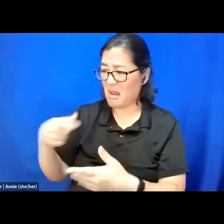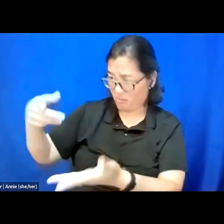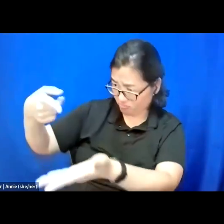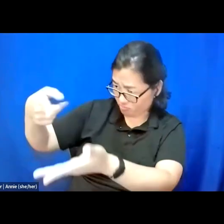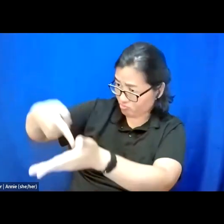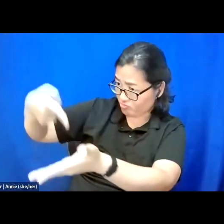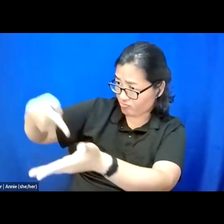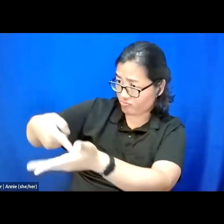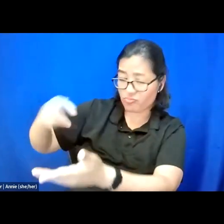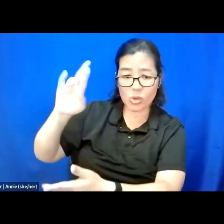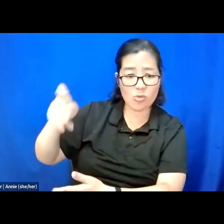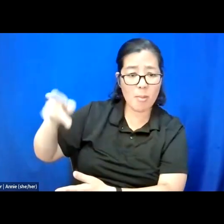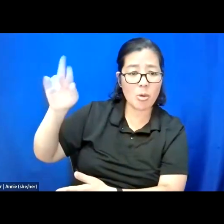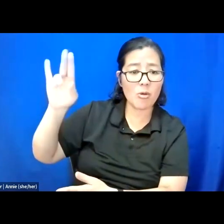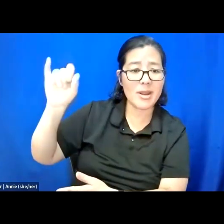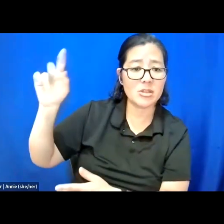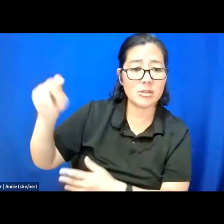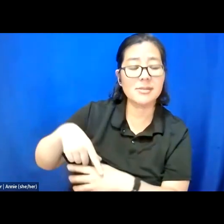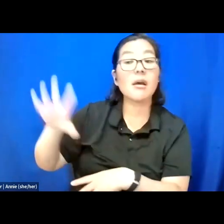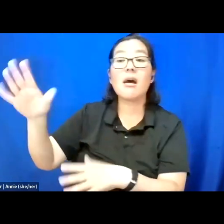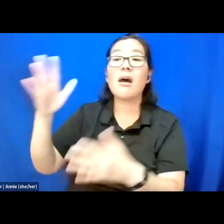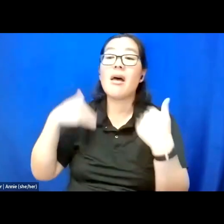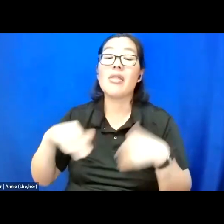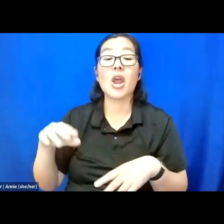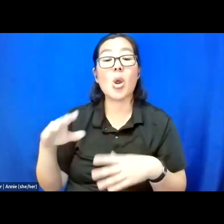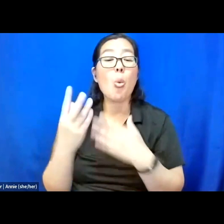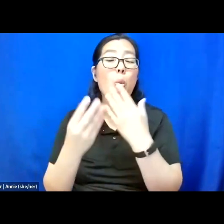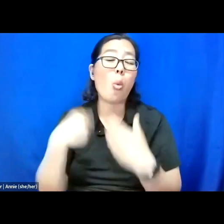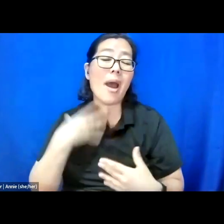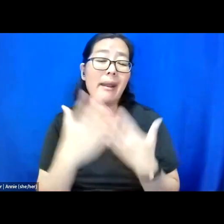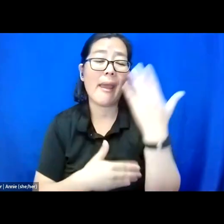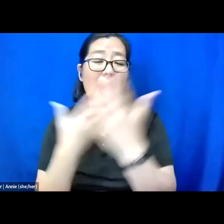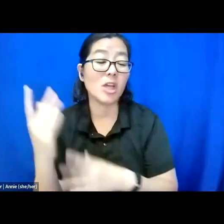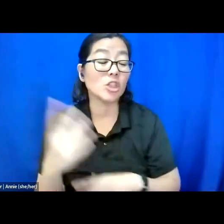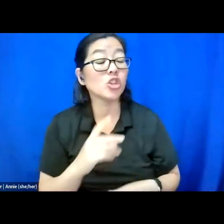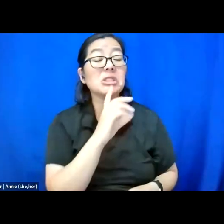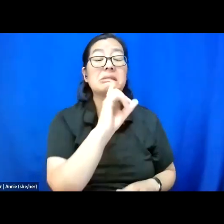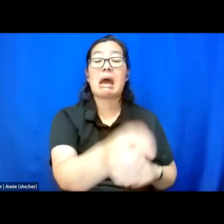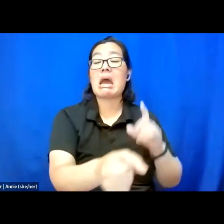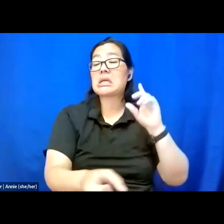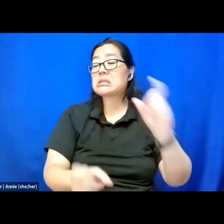their white hands so loosely diagnosing us with no regard for the danger that they put us in.